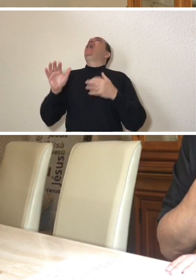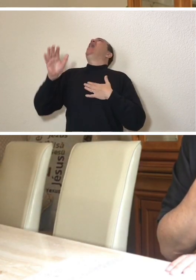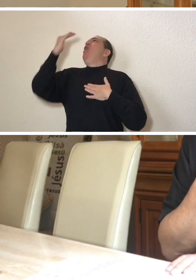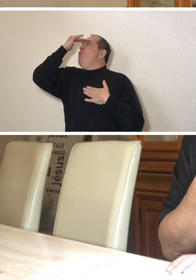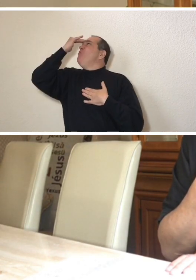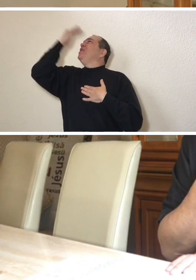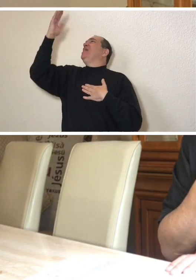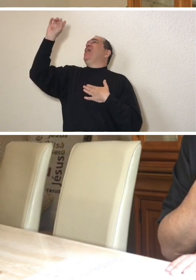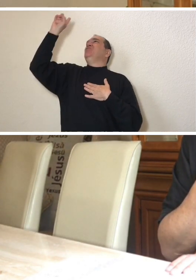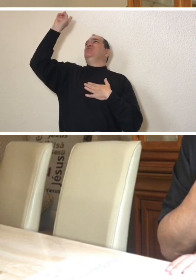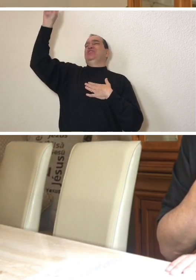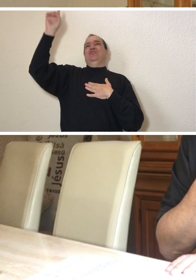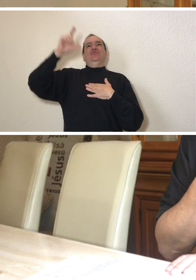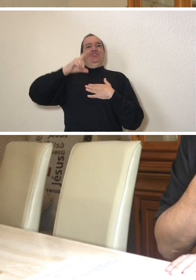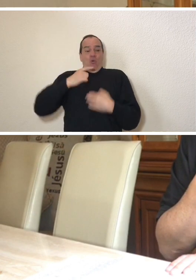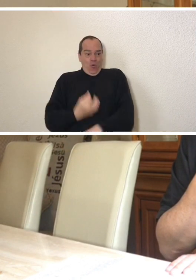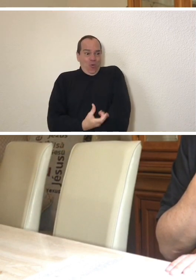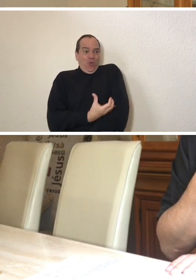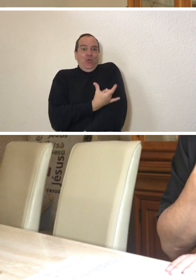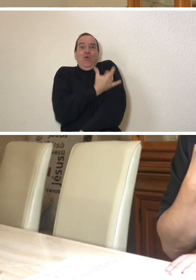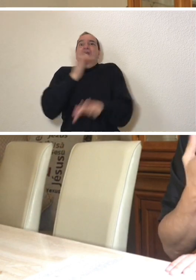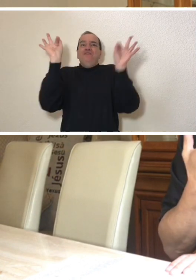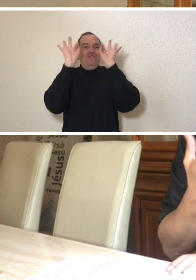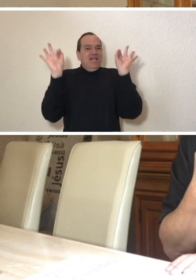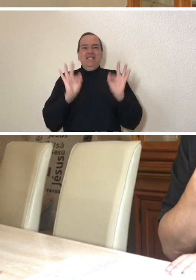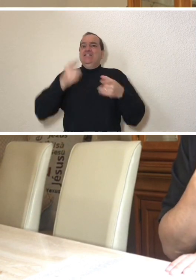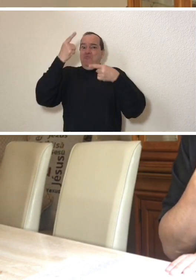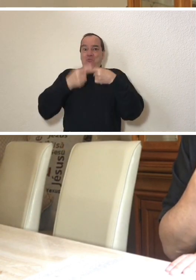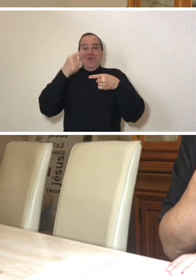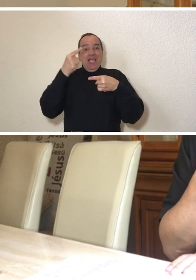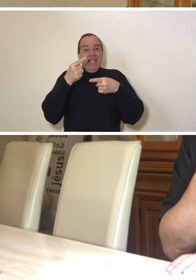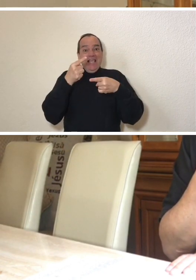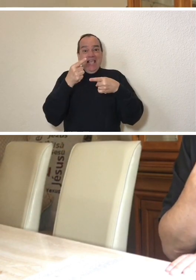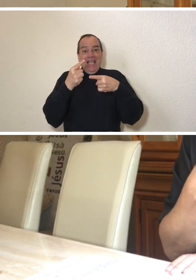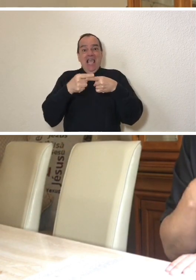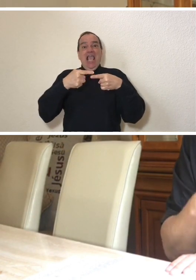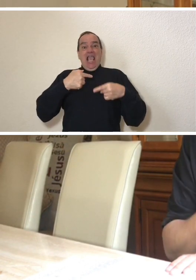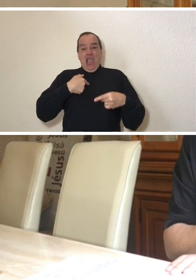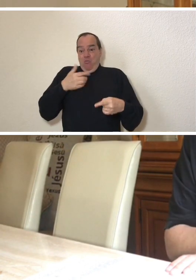broken and I was very excited to know that